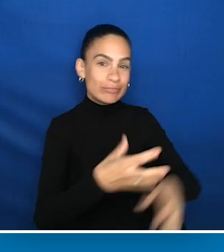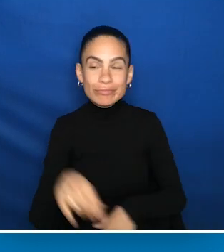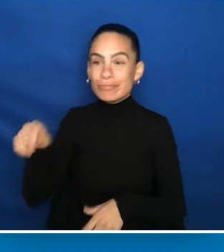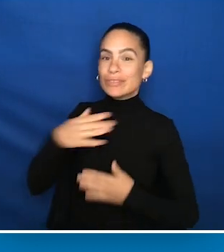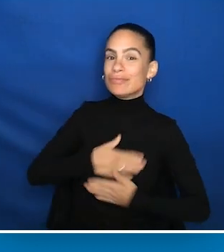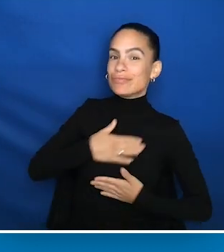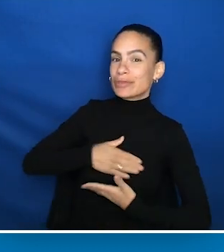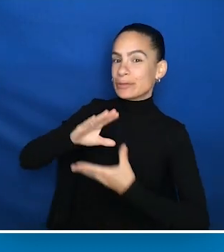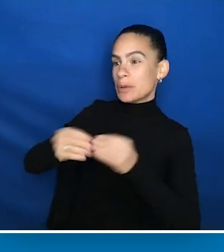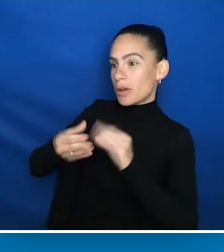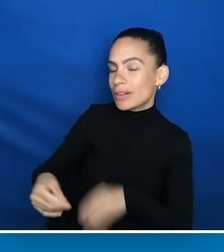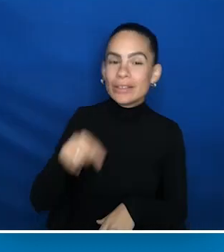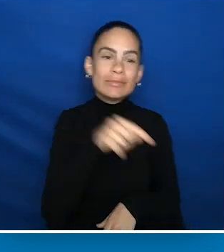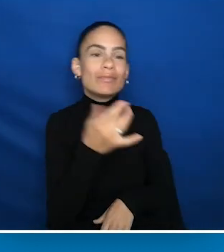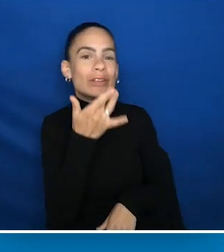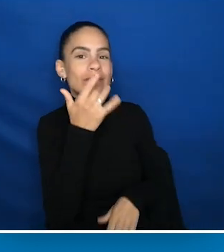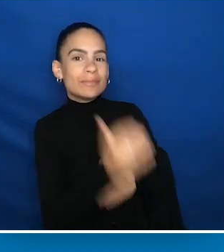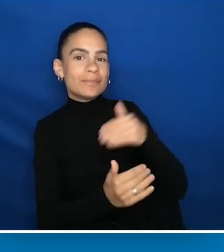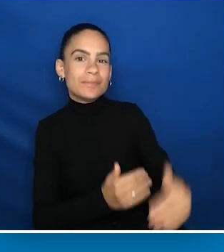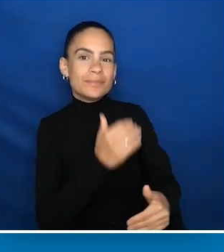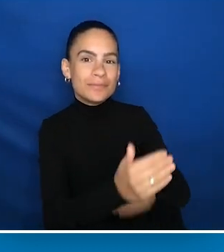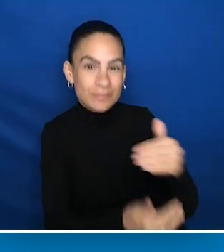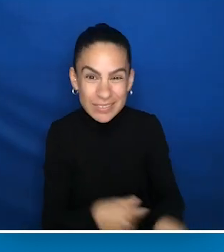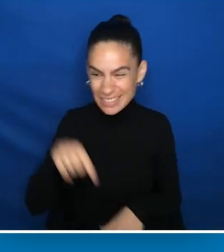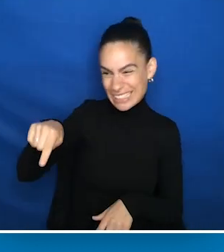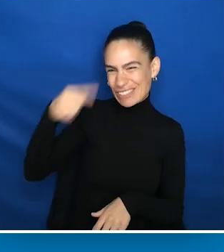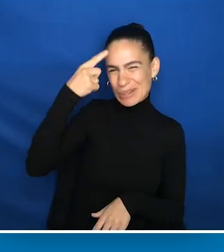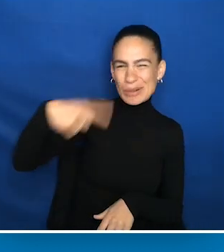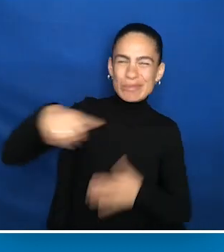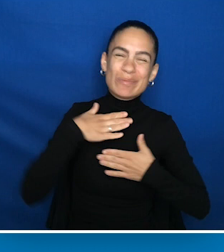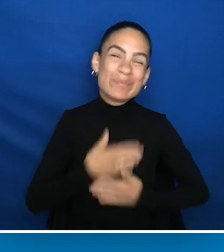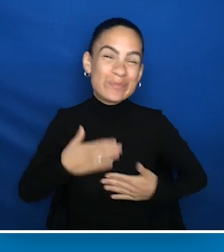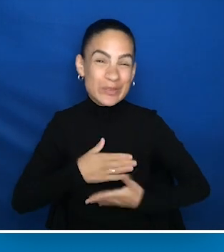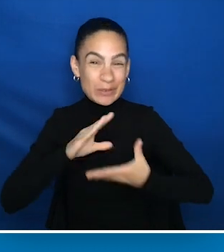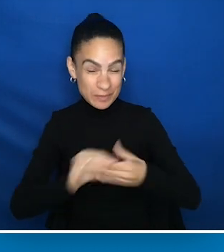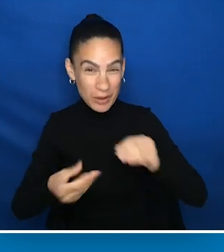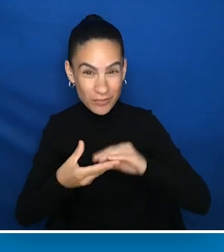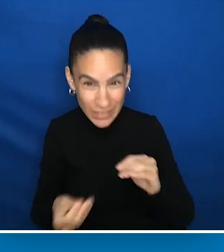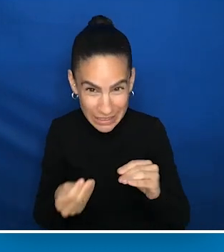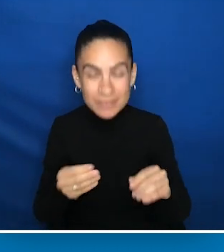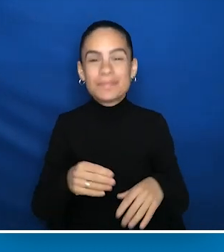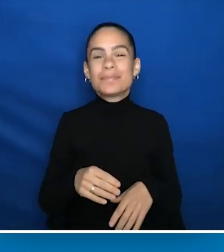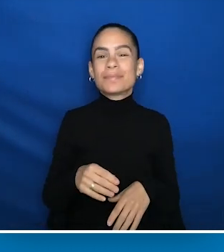And this is for the story people out there among us. We give our lives value through our struggles